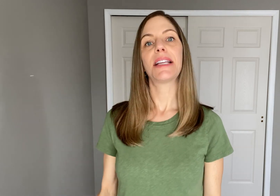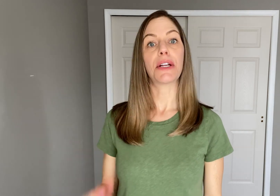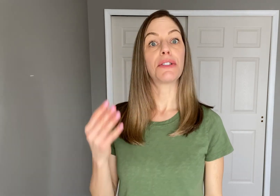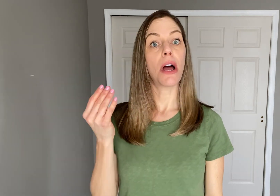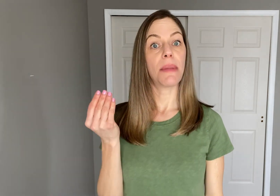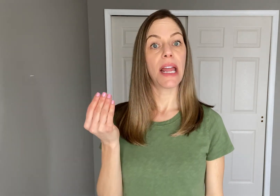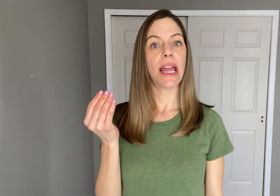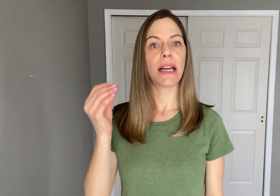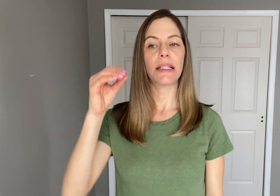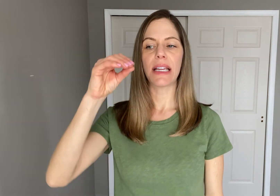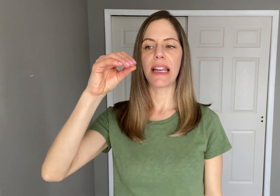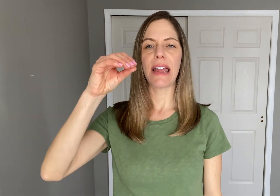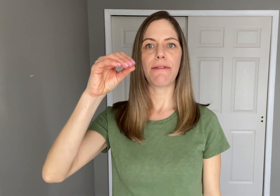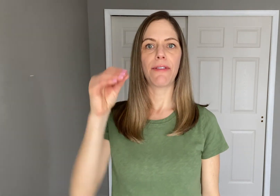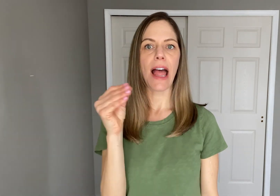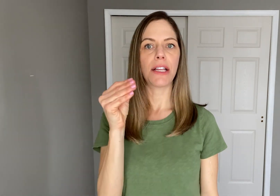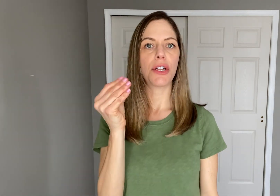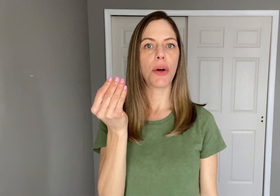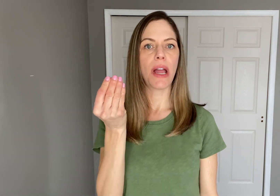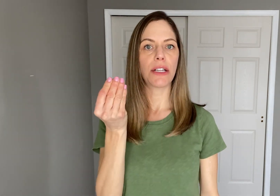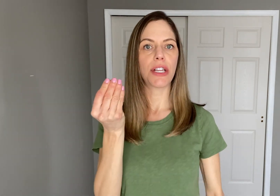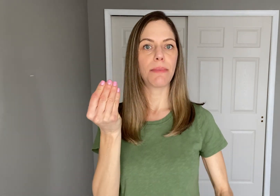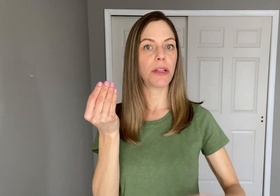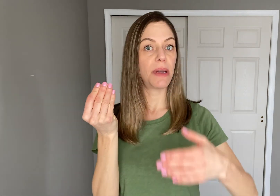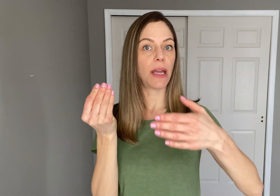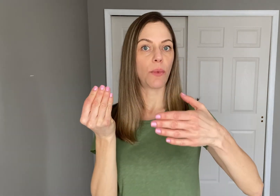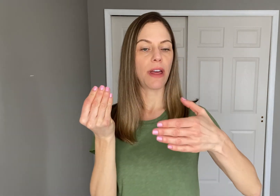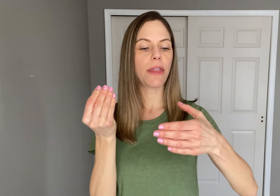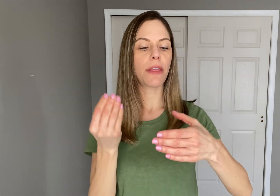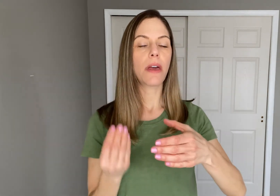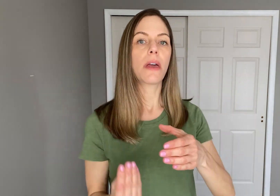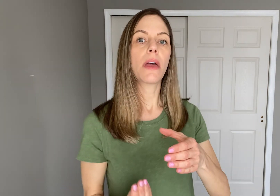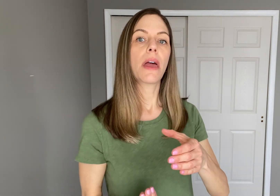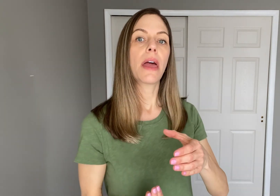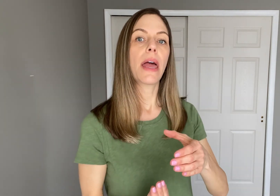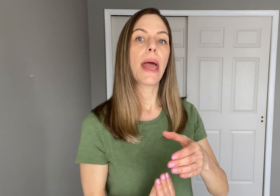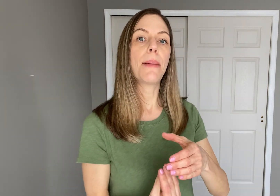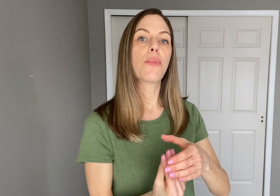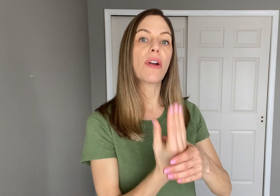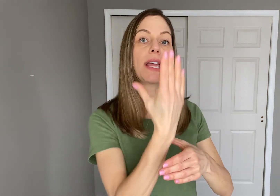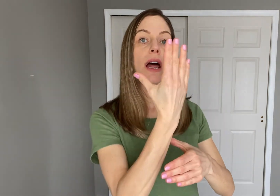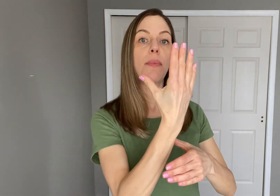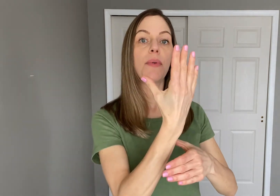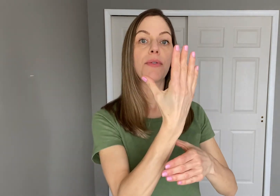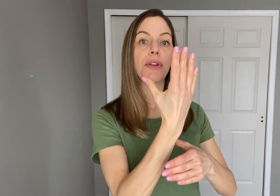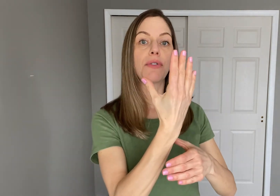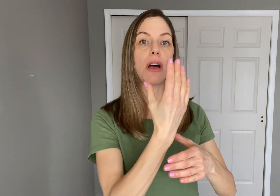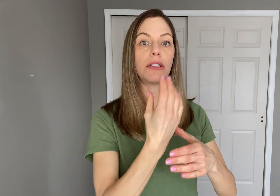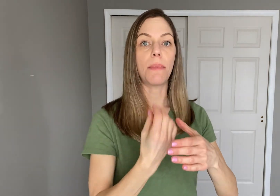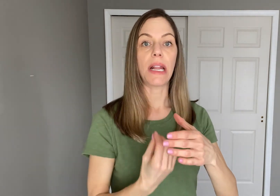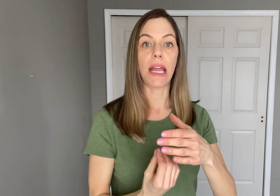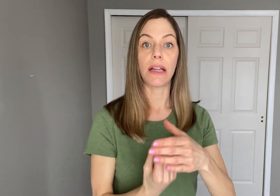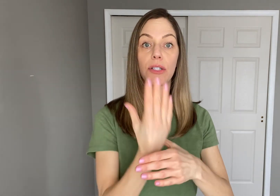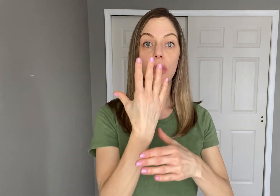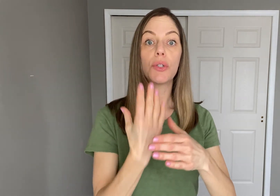Take your dominant hand in a flattened "O" handshape to begin with. and bring it up through your non-dominant hand